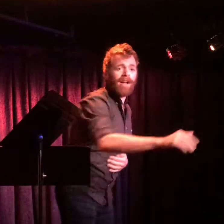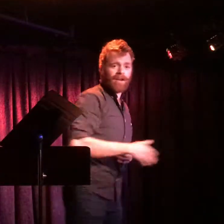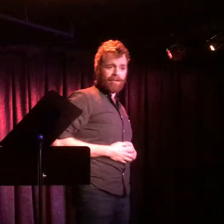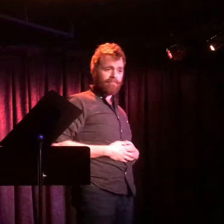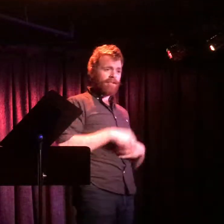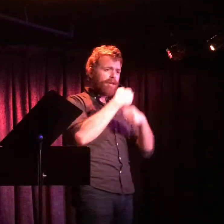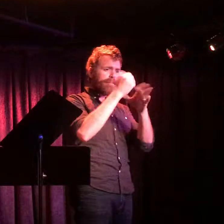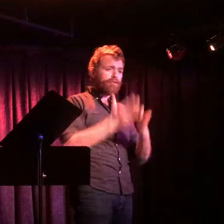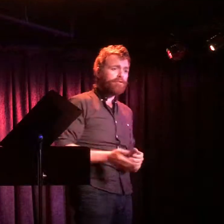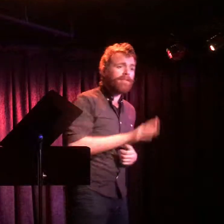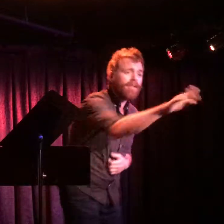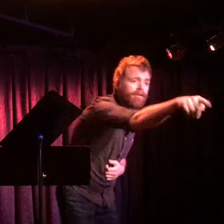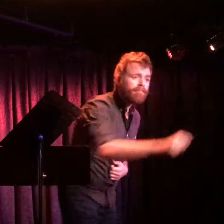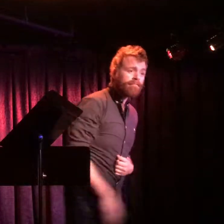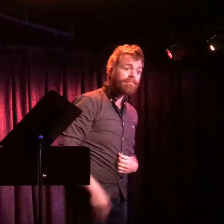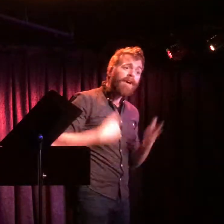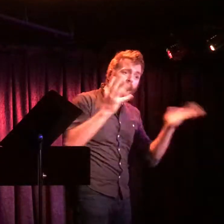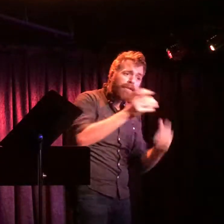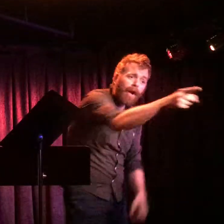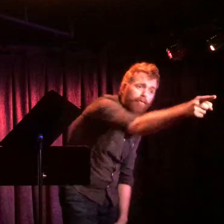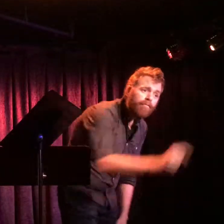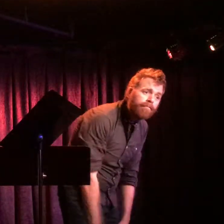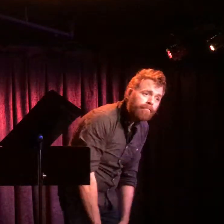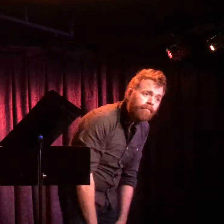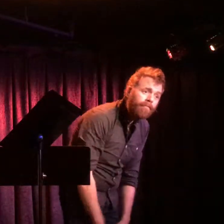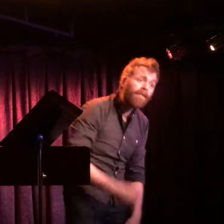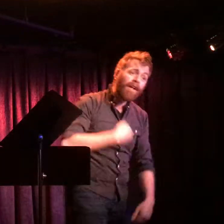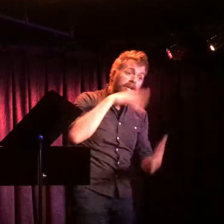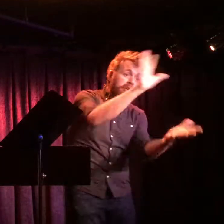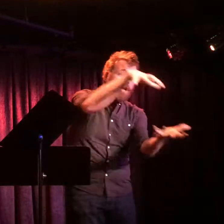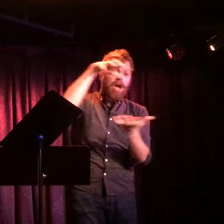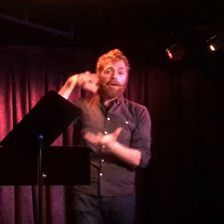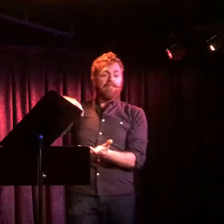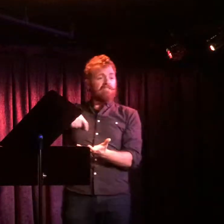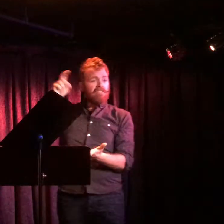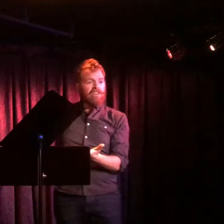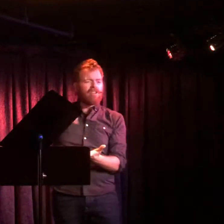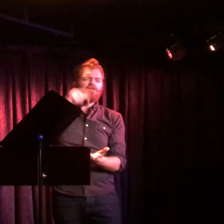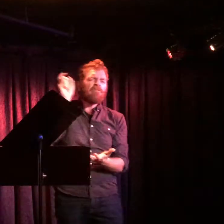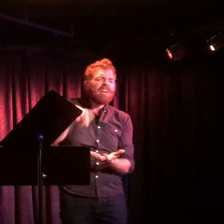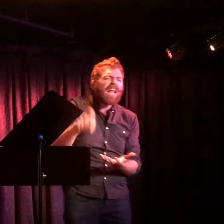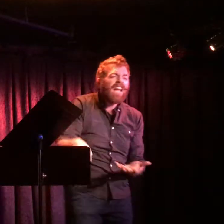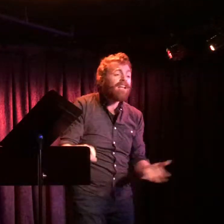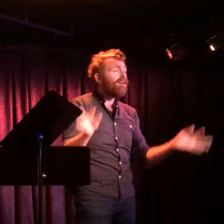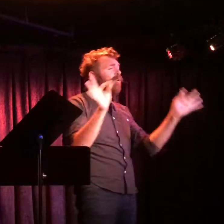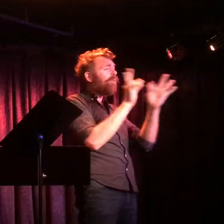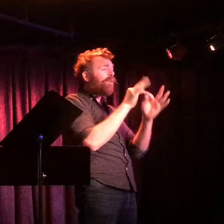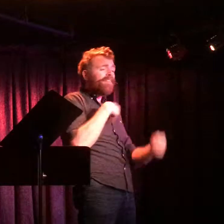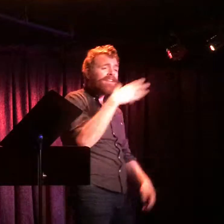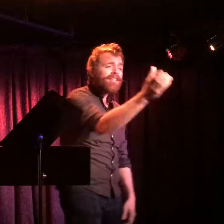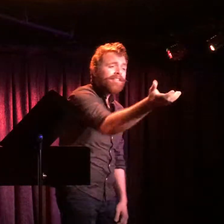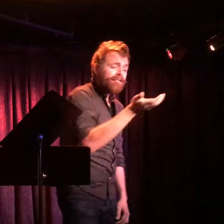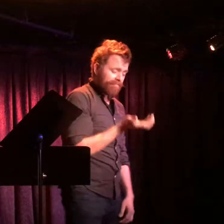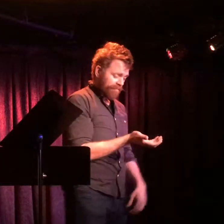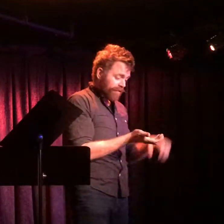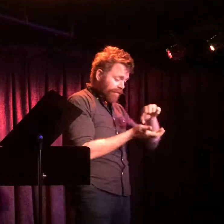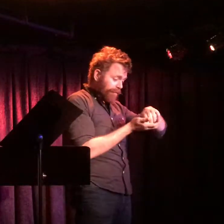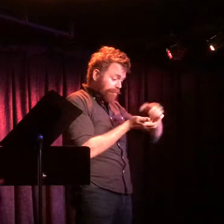Hey, Mr. Producer, I'm talking to you, sir;